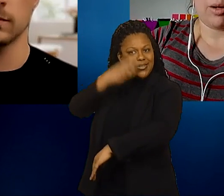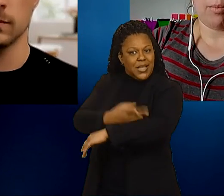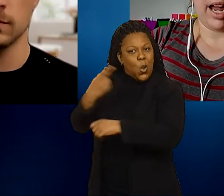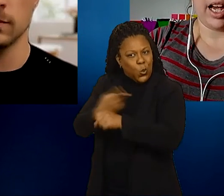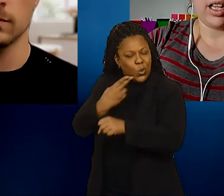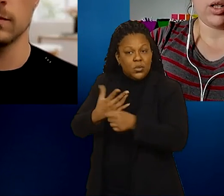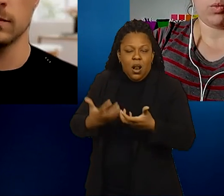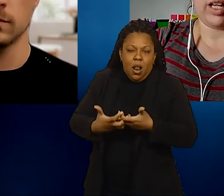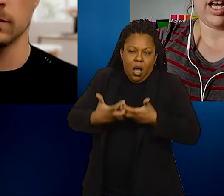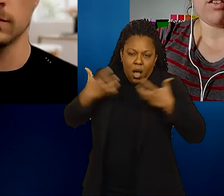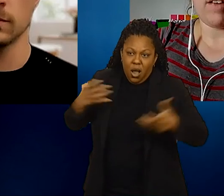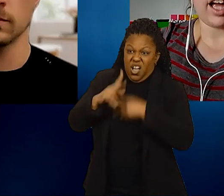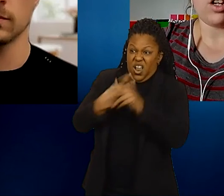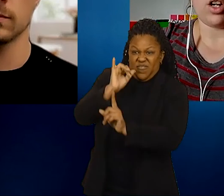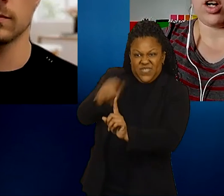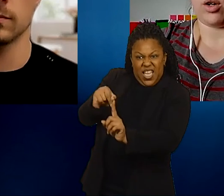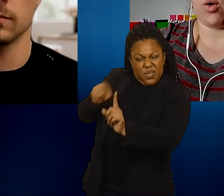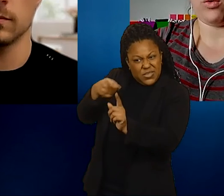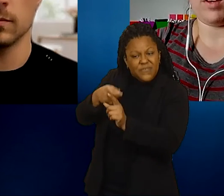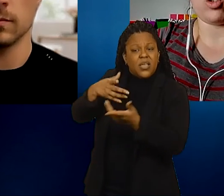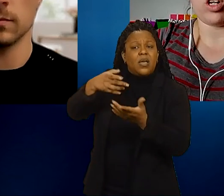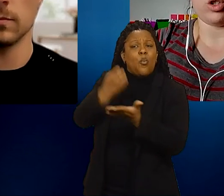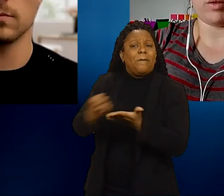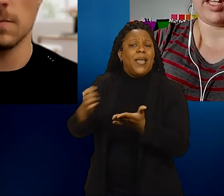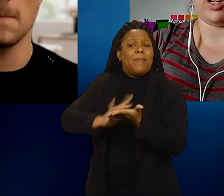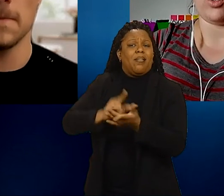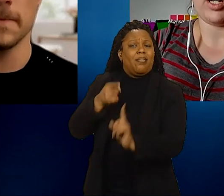and we have had our own fair struggles throughout the years